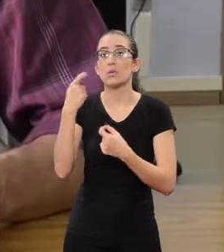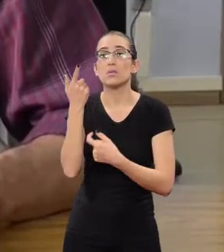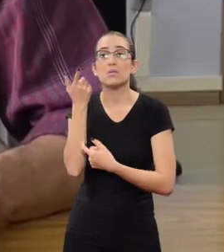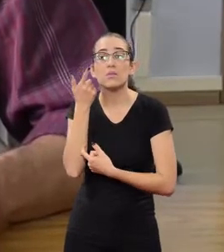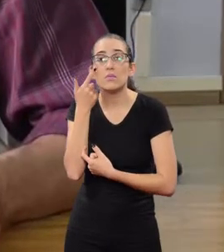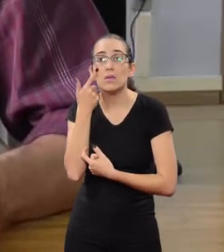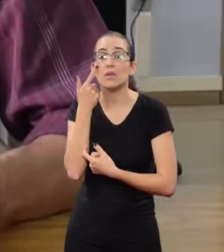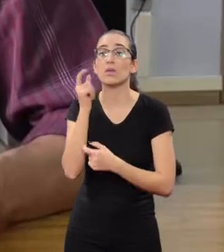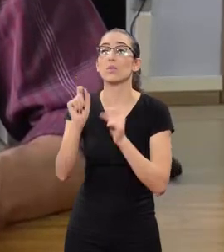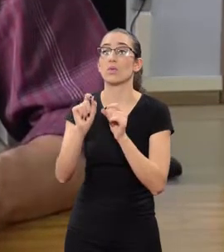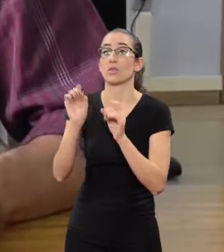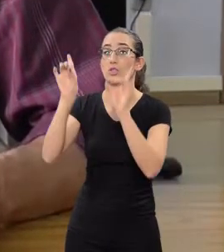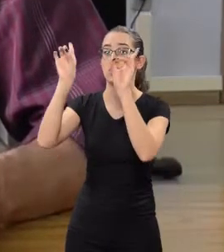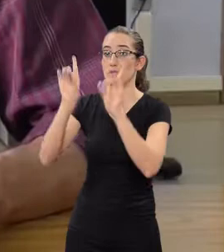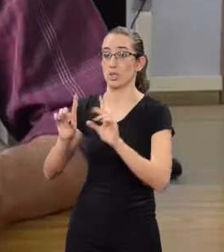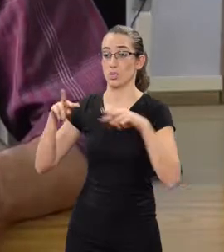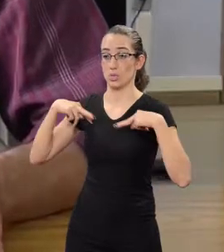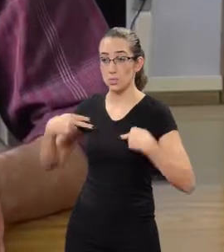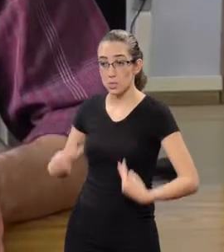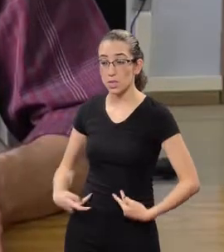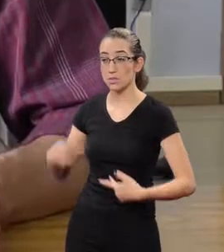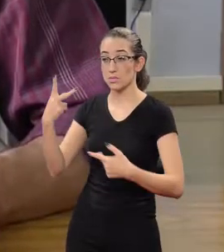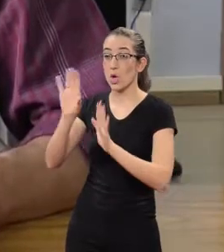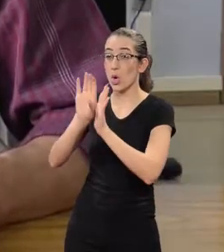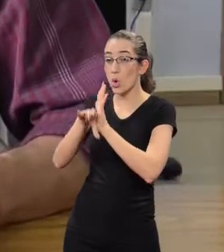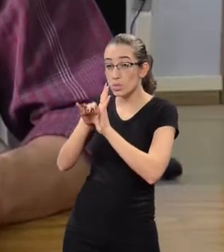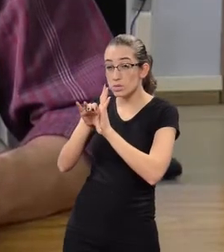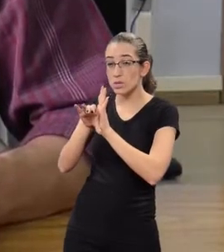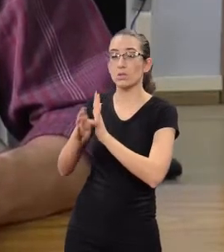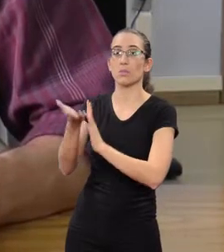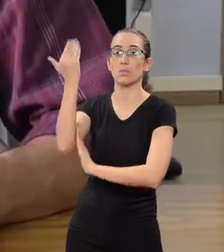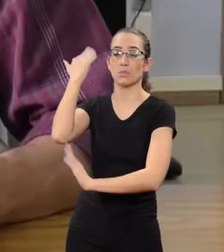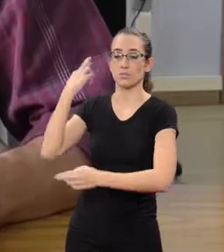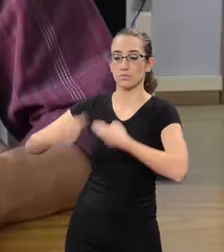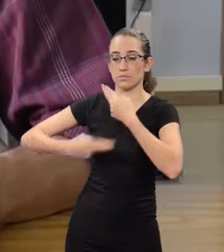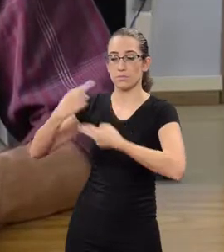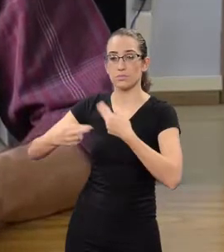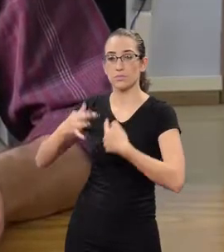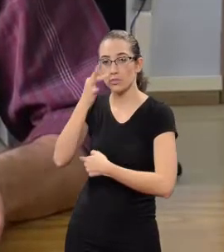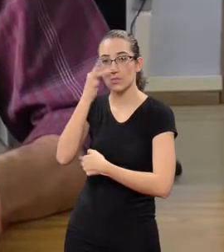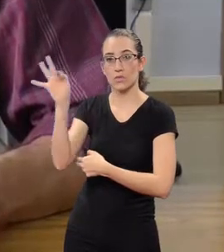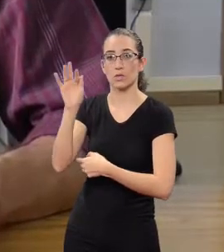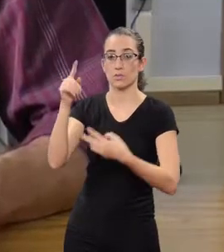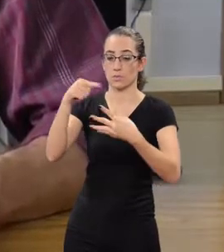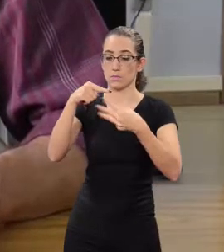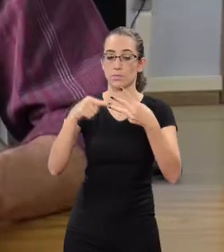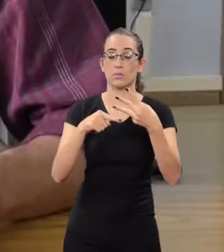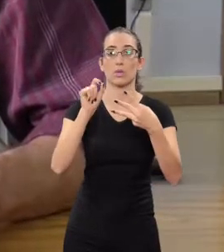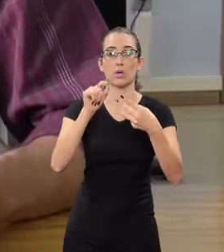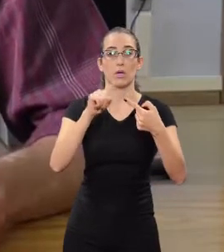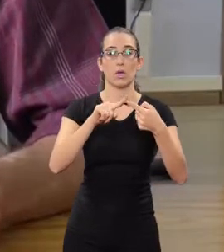that the concept of Human Rights emerges from the French Revolution with the ideals of equality,